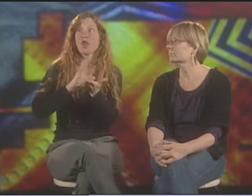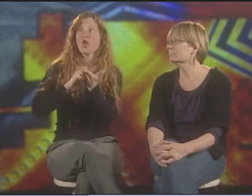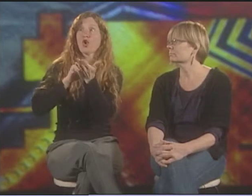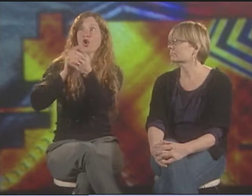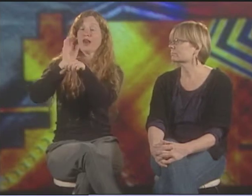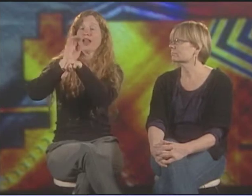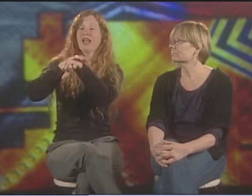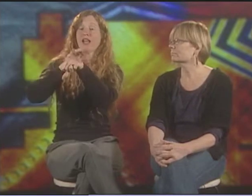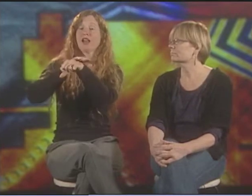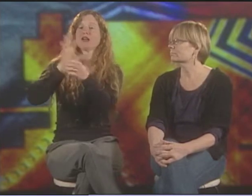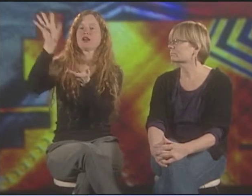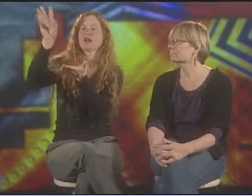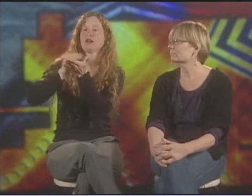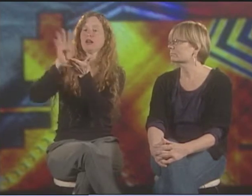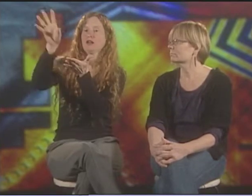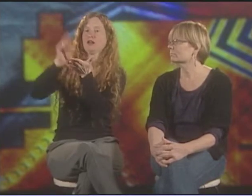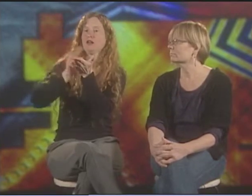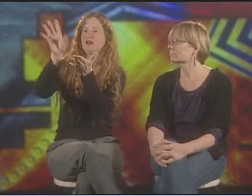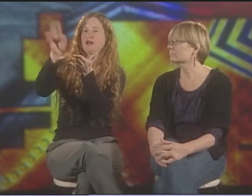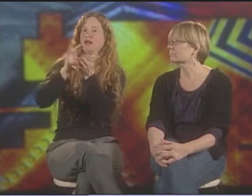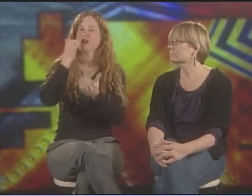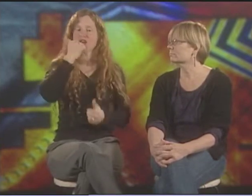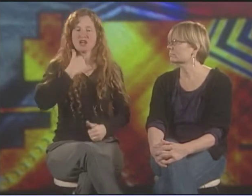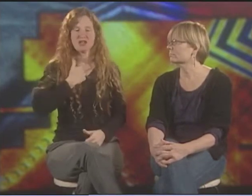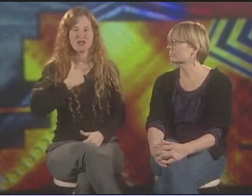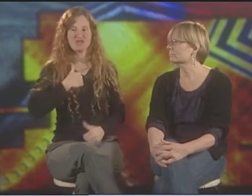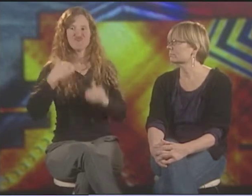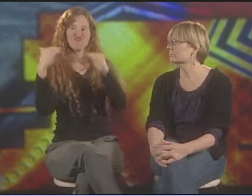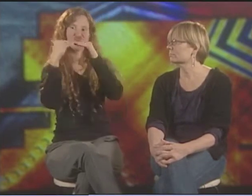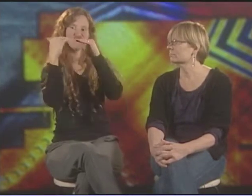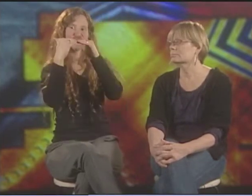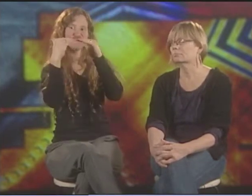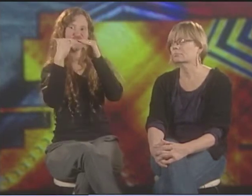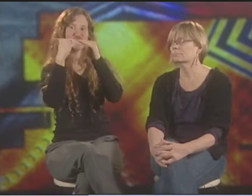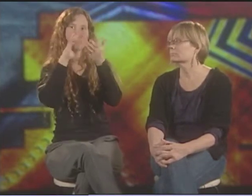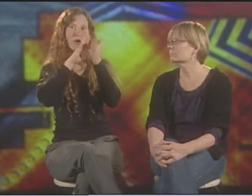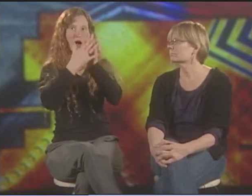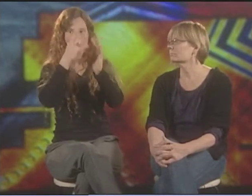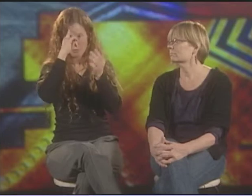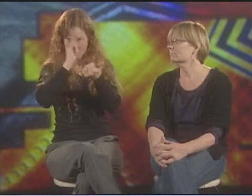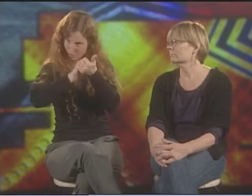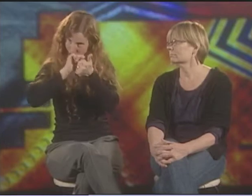SO PEOPLE LEARN ENGLISH, THEN THEY'LL TAKE ON THE WAYS OF THE OPPRESSOR. AND THE MORE ENGLISH THEY KNOW,